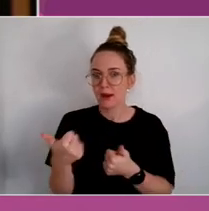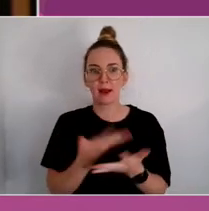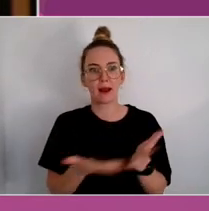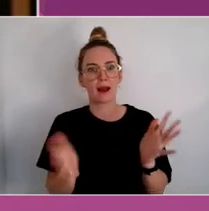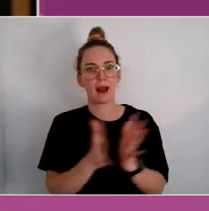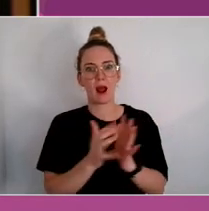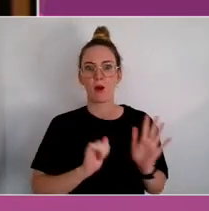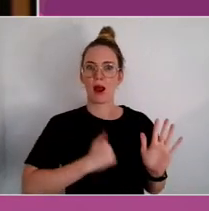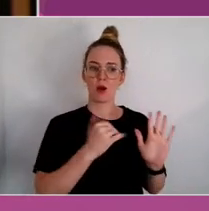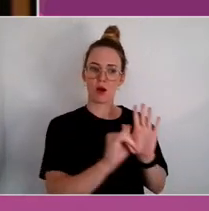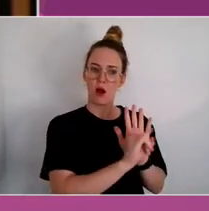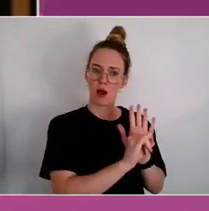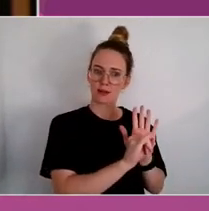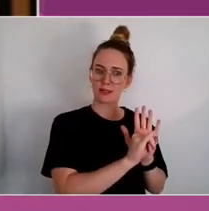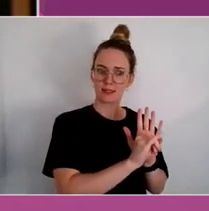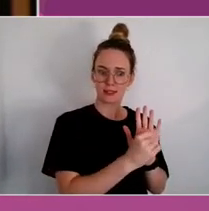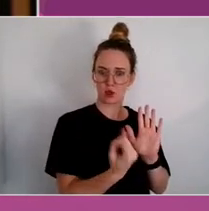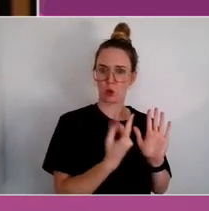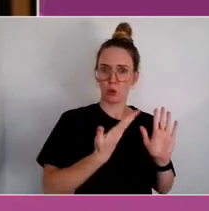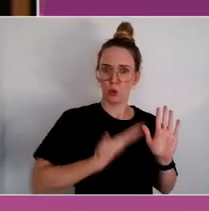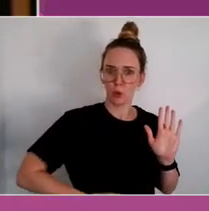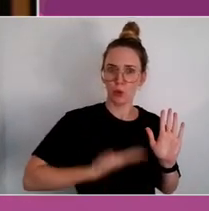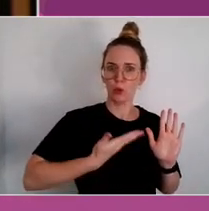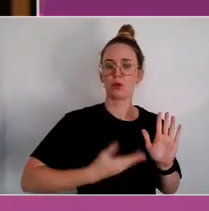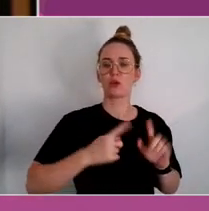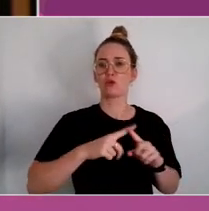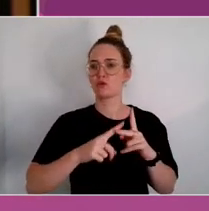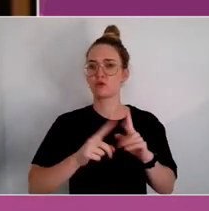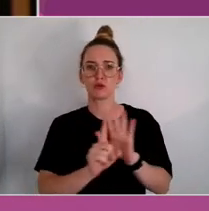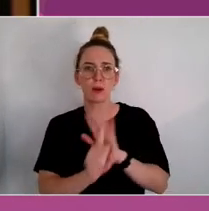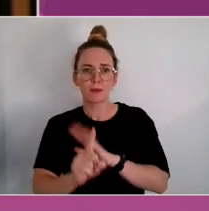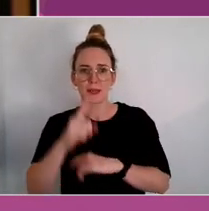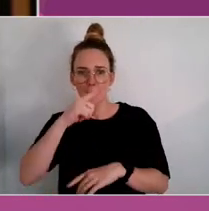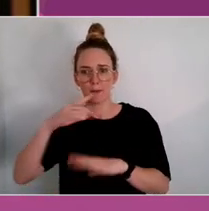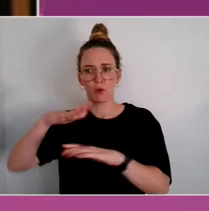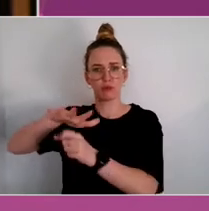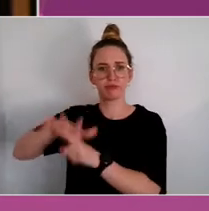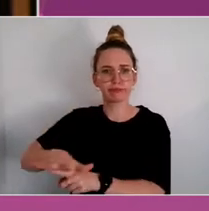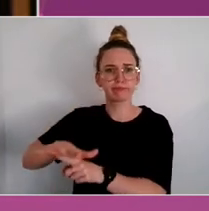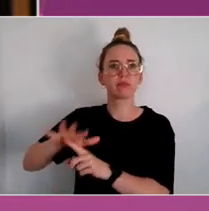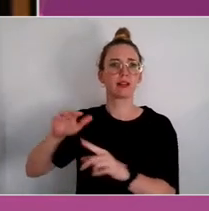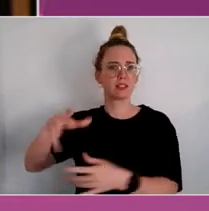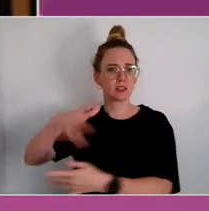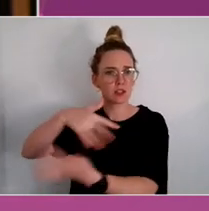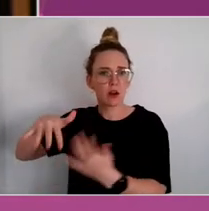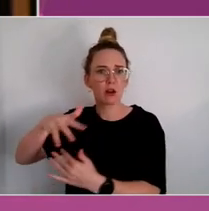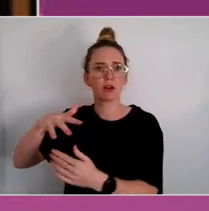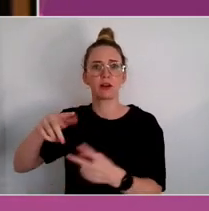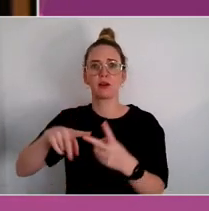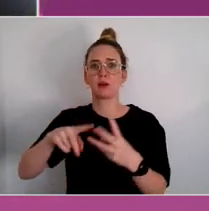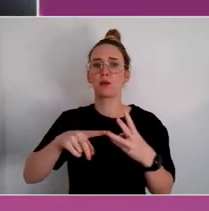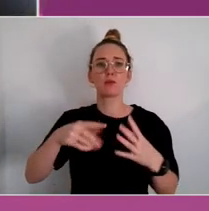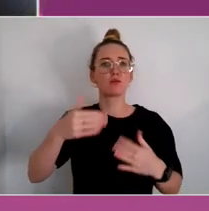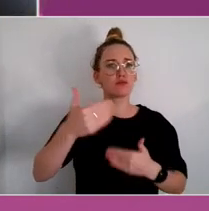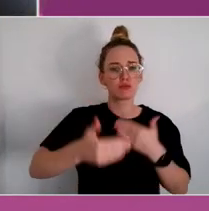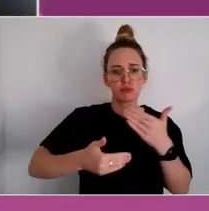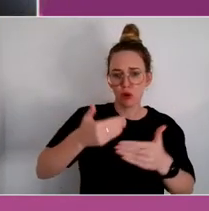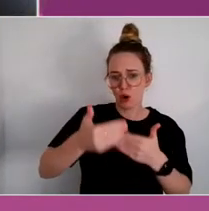of connection, the representation of people who are marginalised in society, the processing of and recovery from trauma.